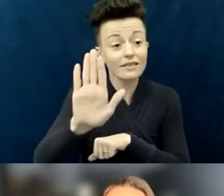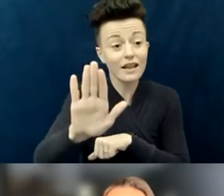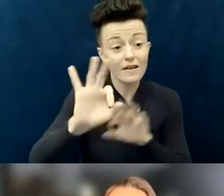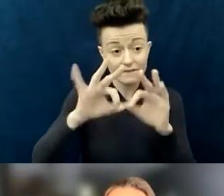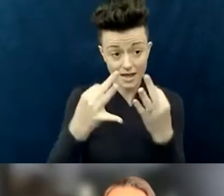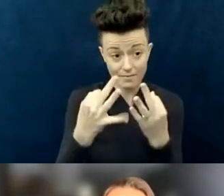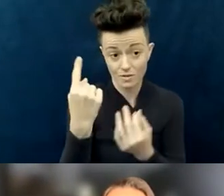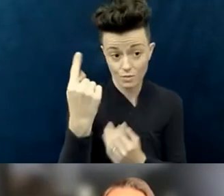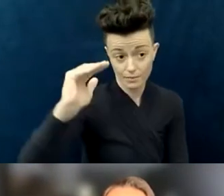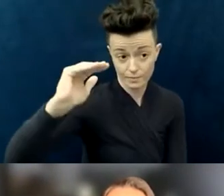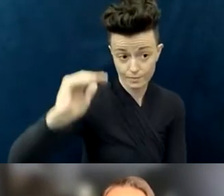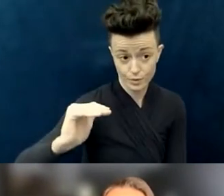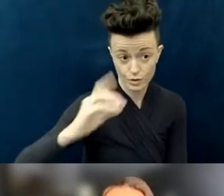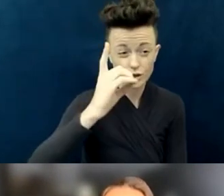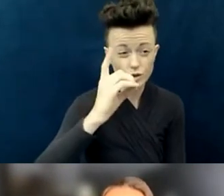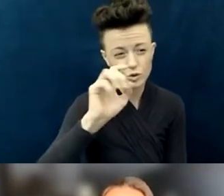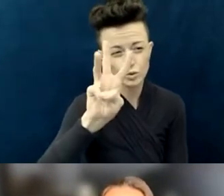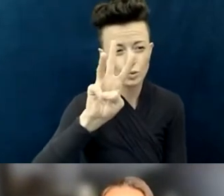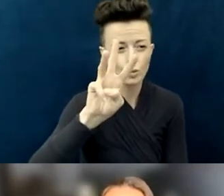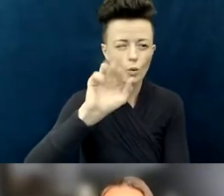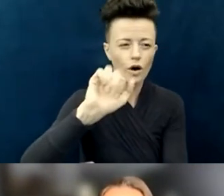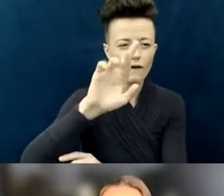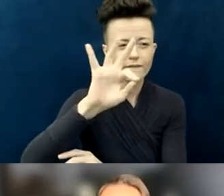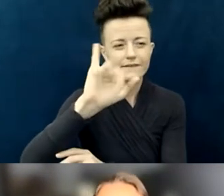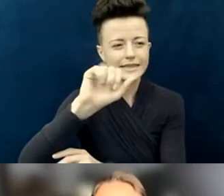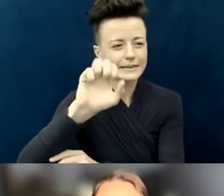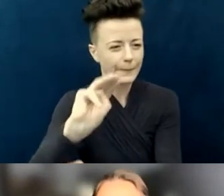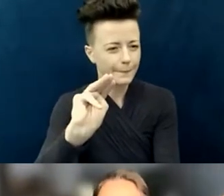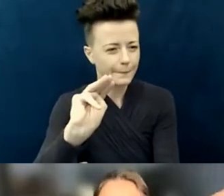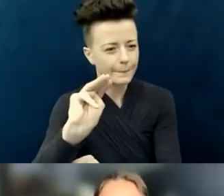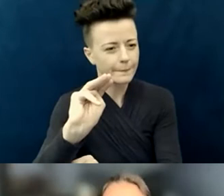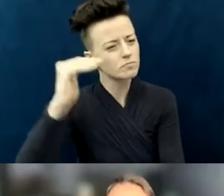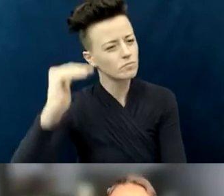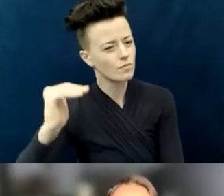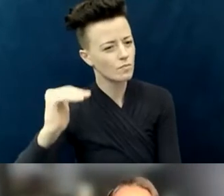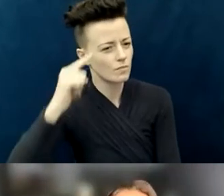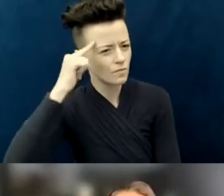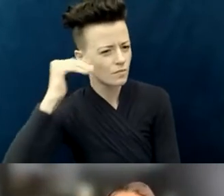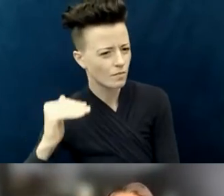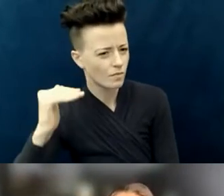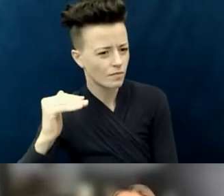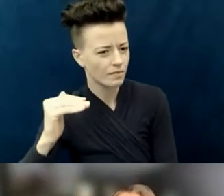There's a major stigma in this country that dwarfism is caused by witchcraft,